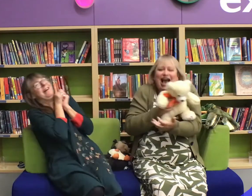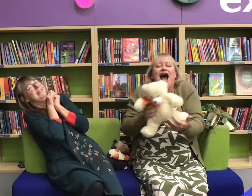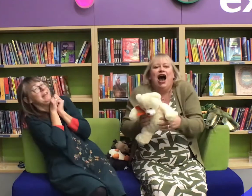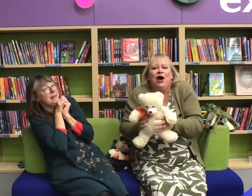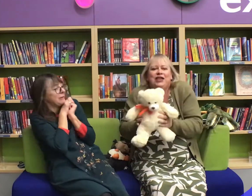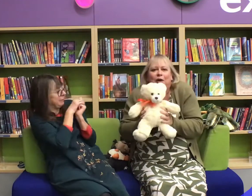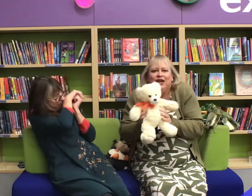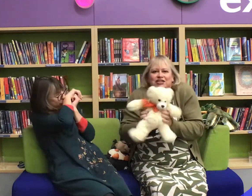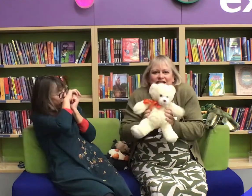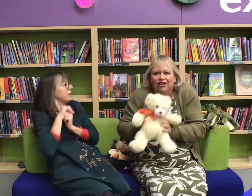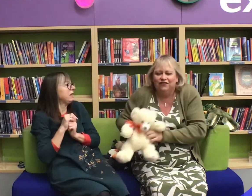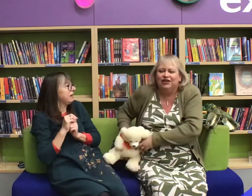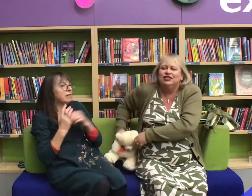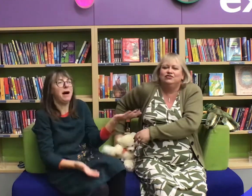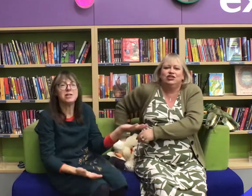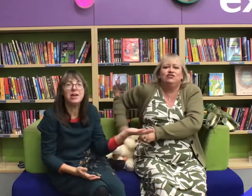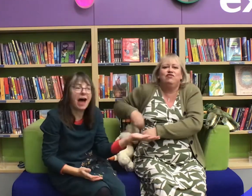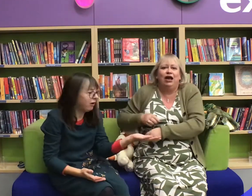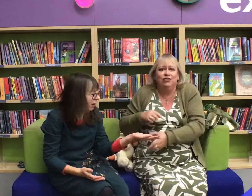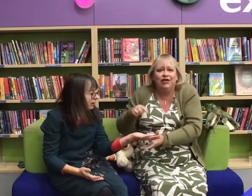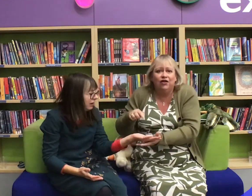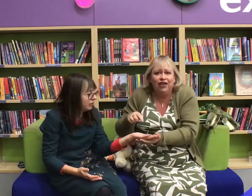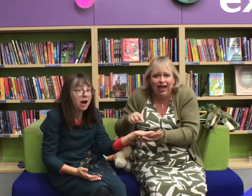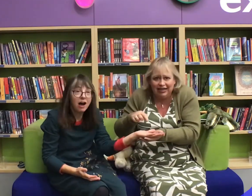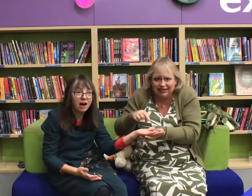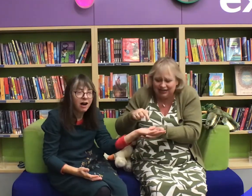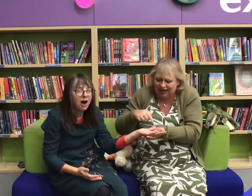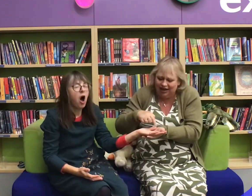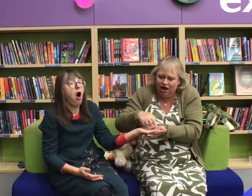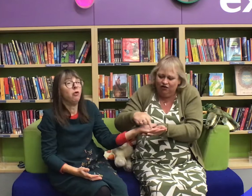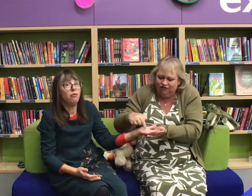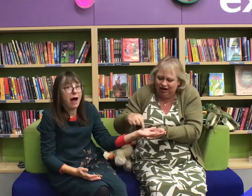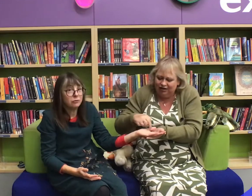we're gonna do the other verse which is round and round the haystack.